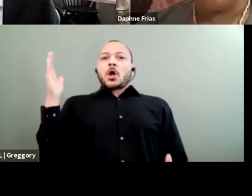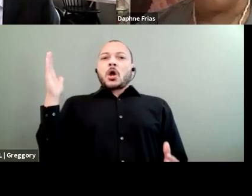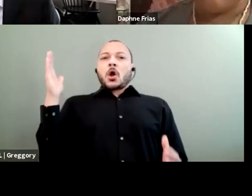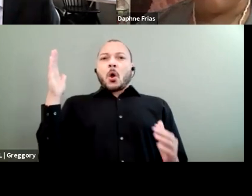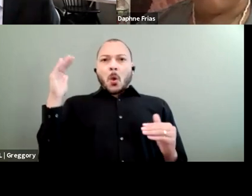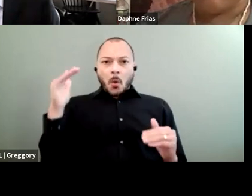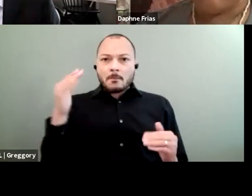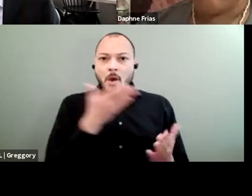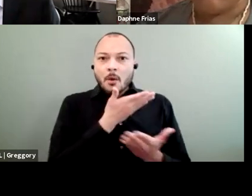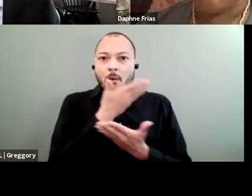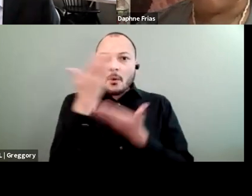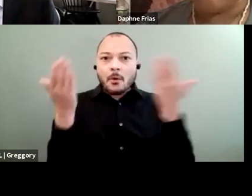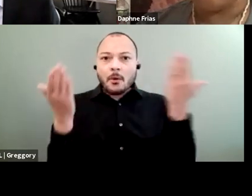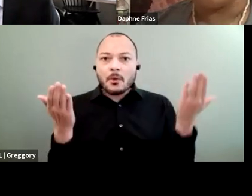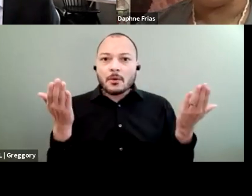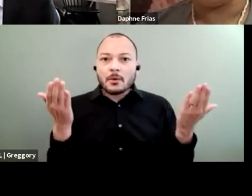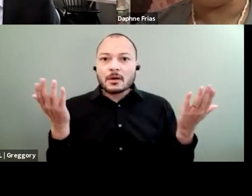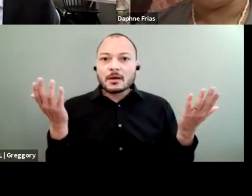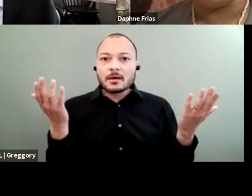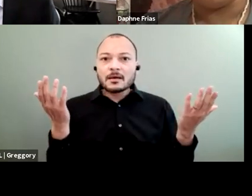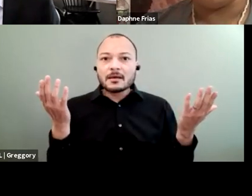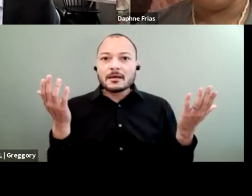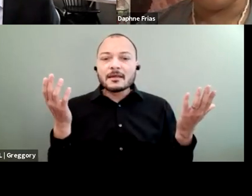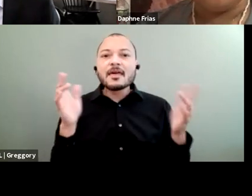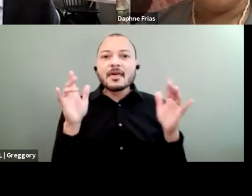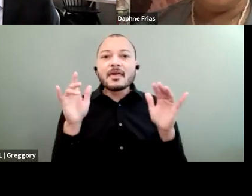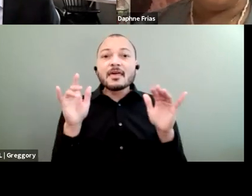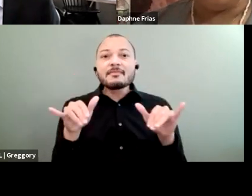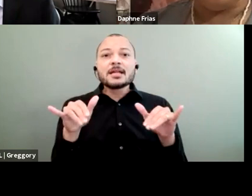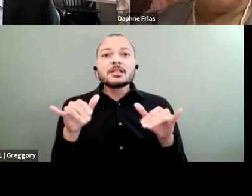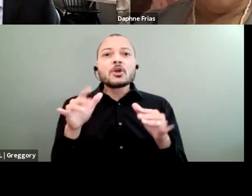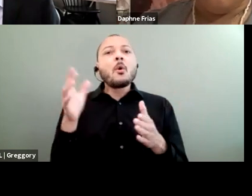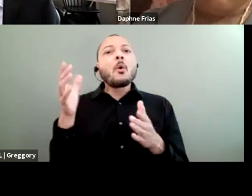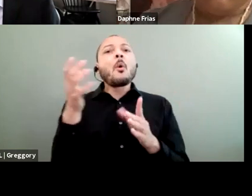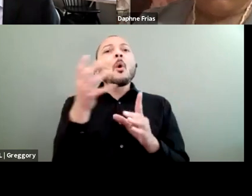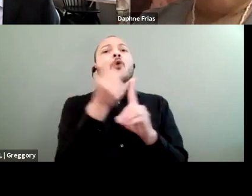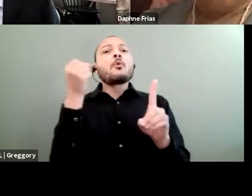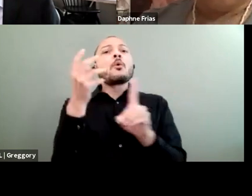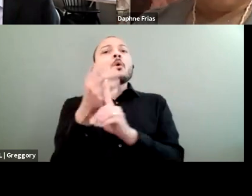That is gradually taking the souls, particularly of young people.